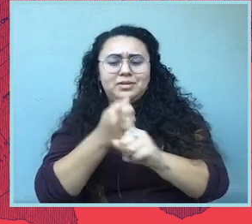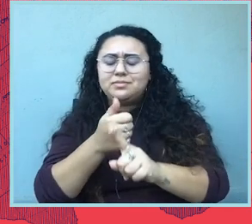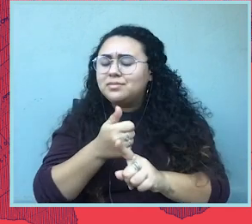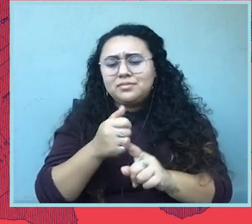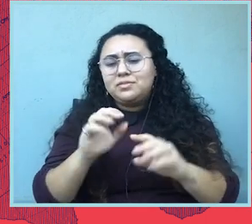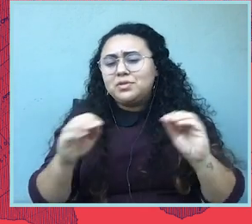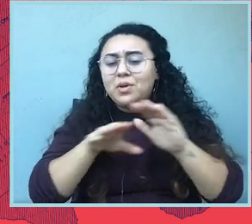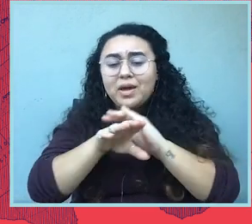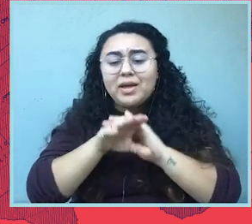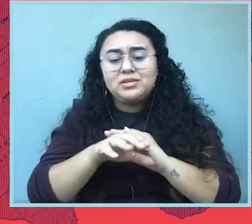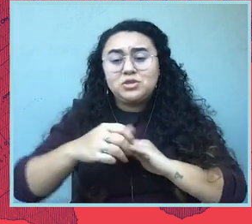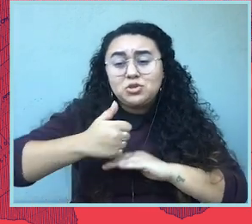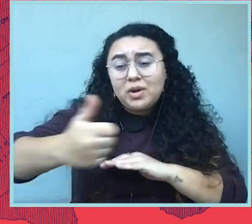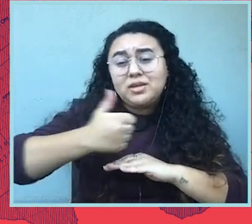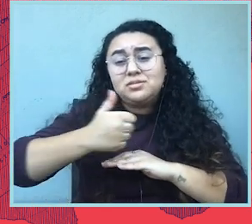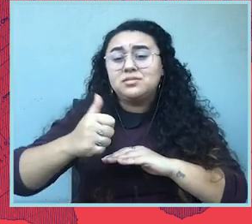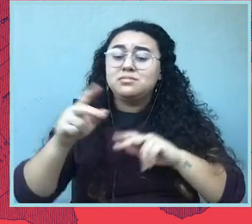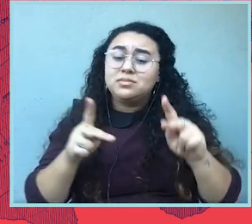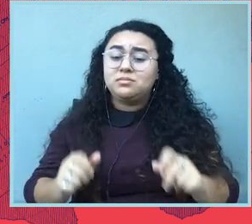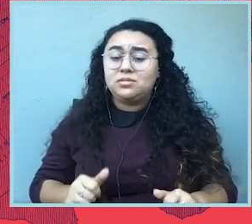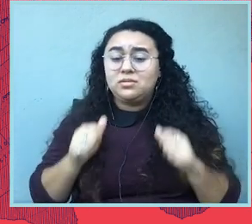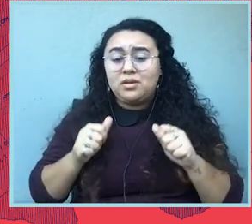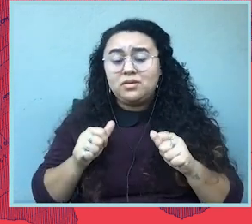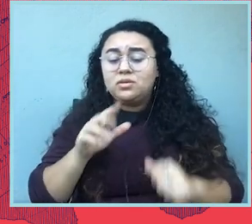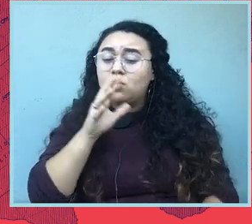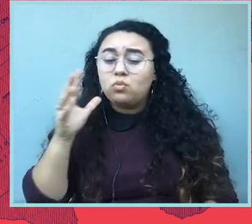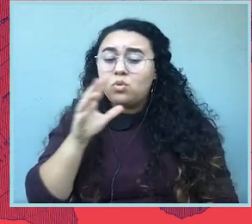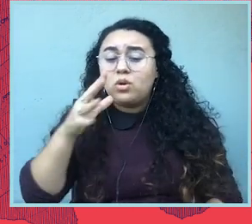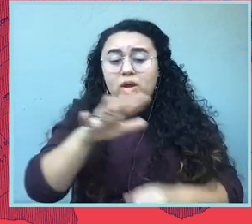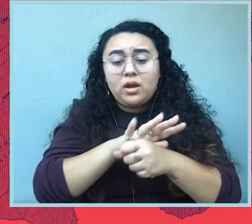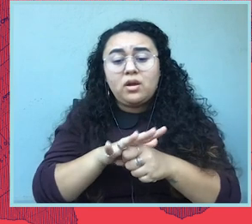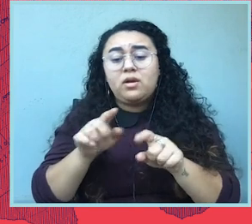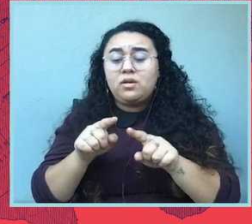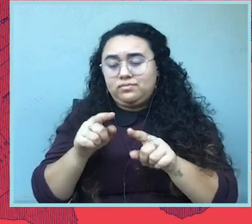People who don't have access to transportation, people who live in rural areas or far from